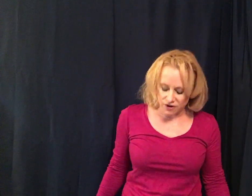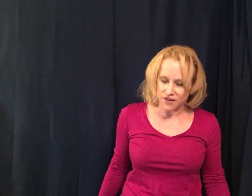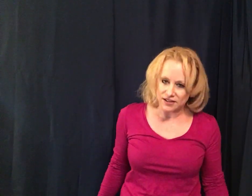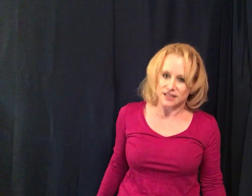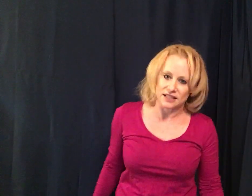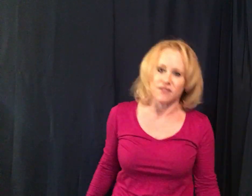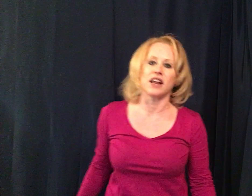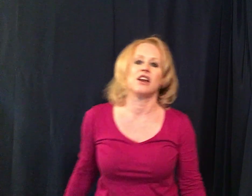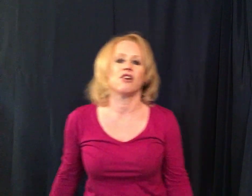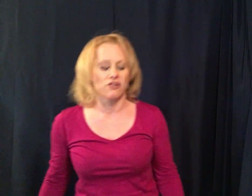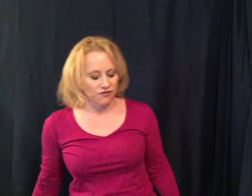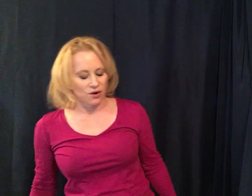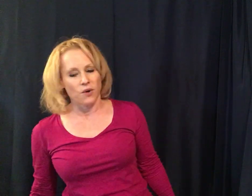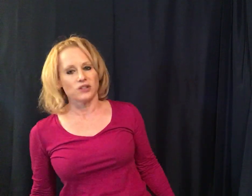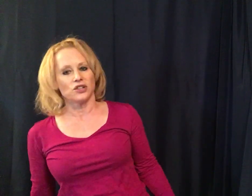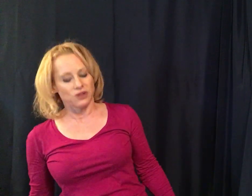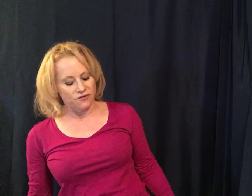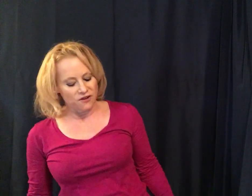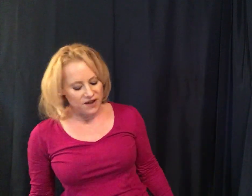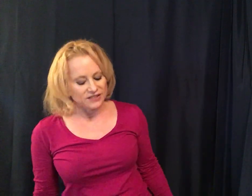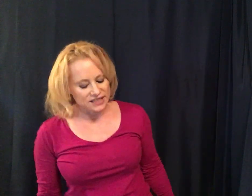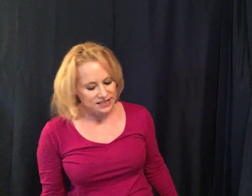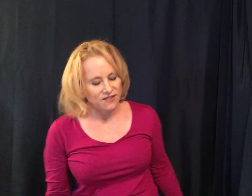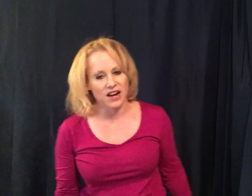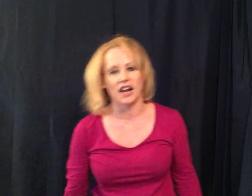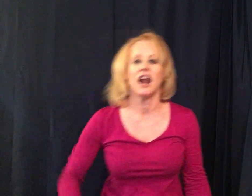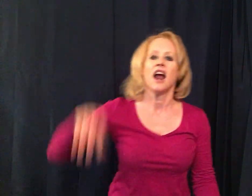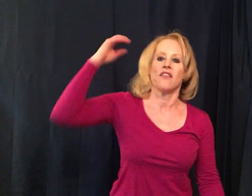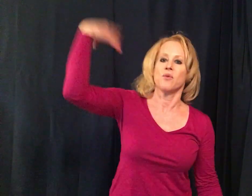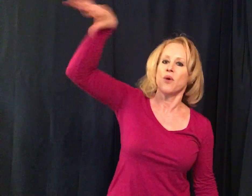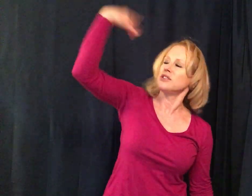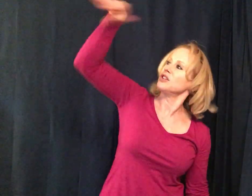four five six seven eight and your other foot one two three four five six seven eight and then 1 2